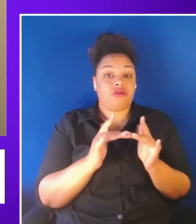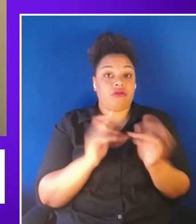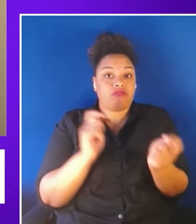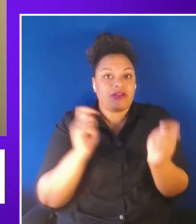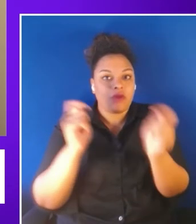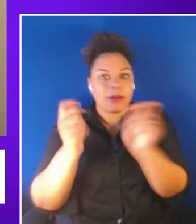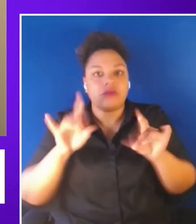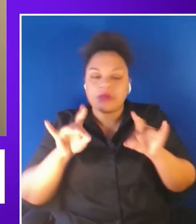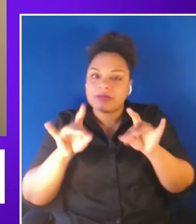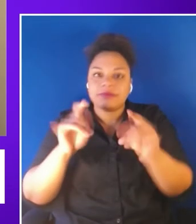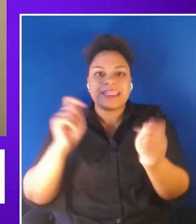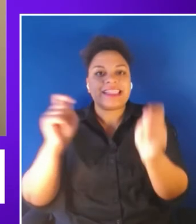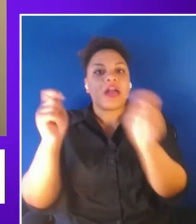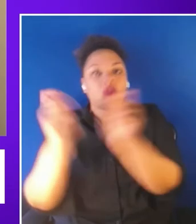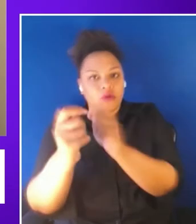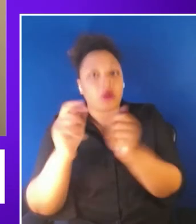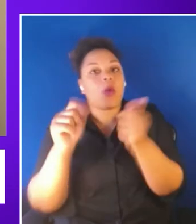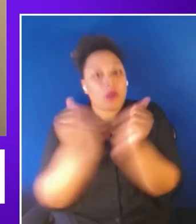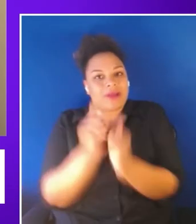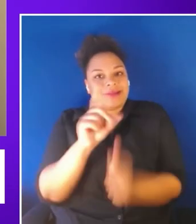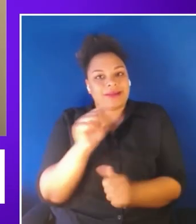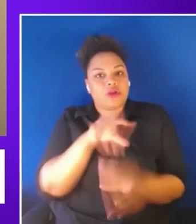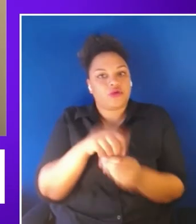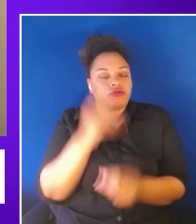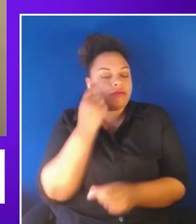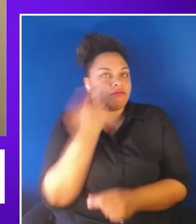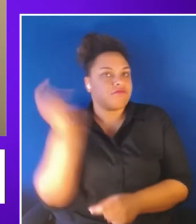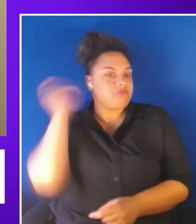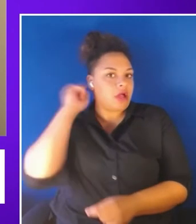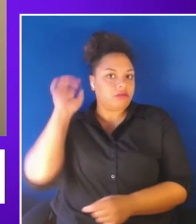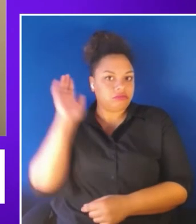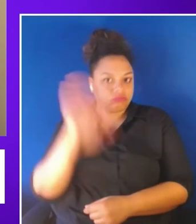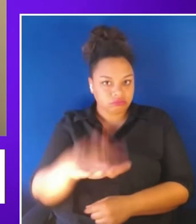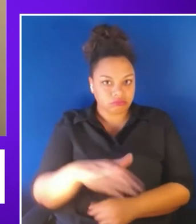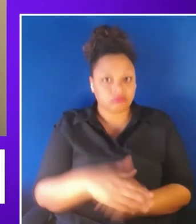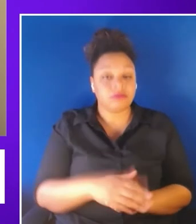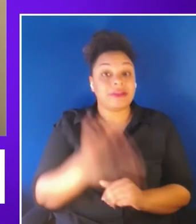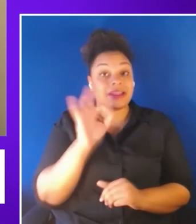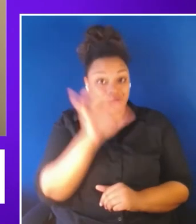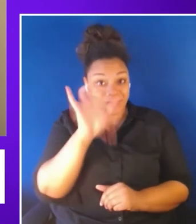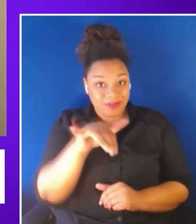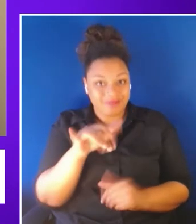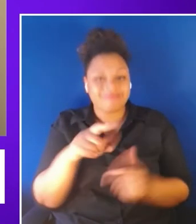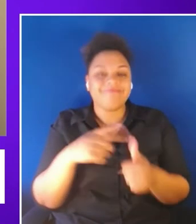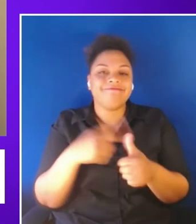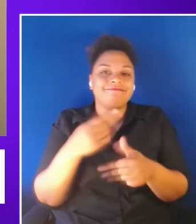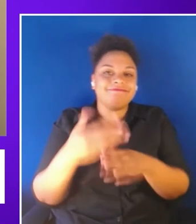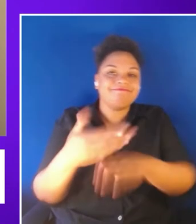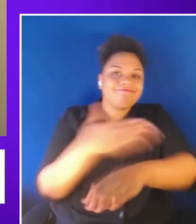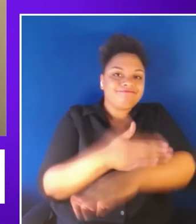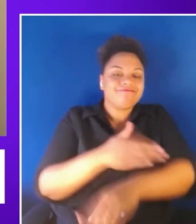in mind and when they do so benefits like improved job training and enhanced collaboration can be